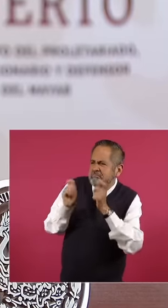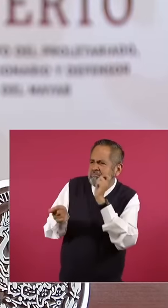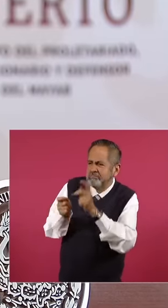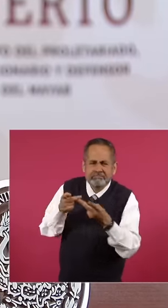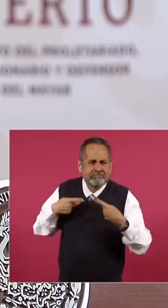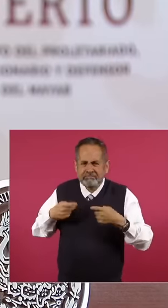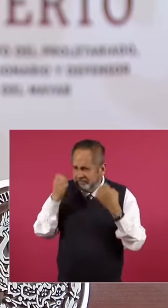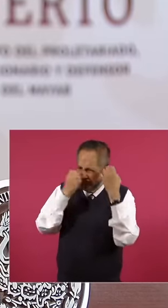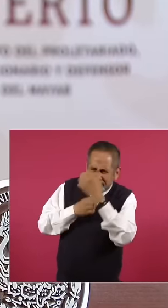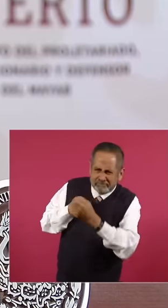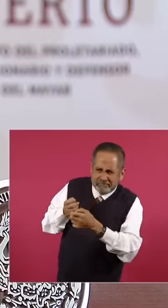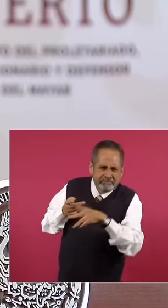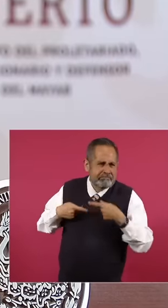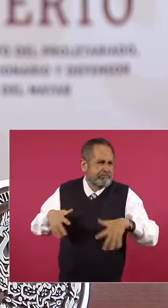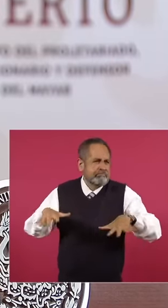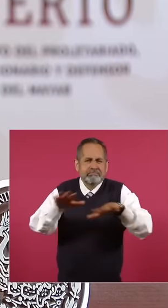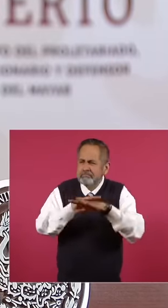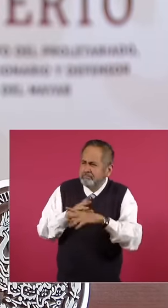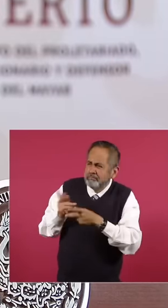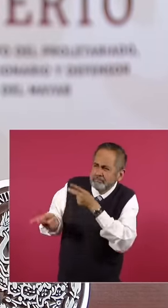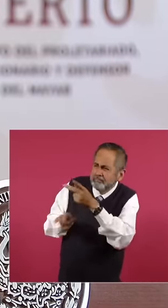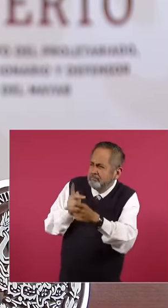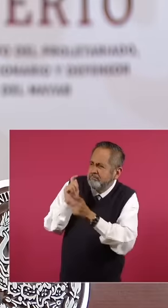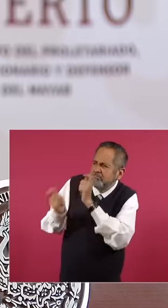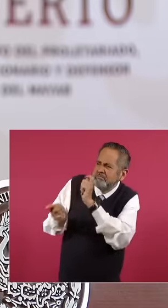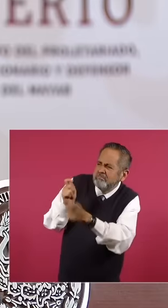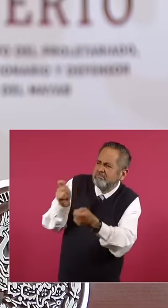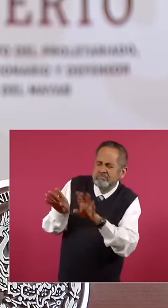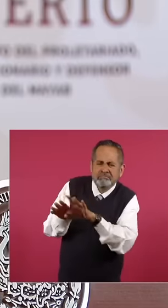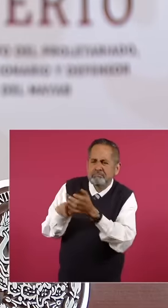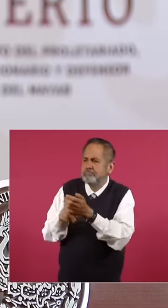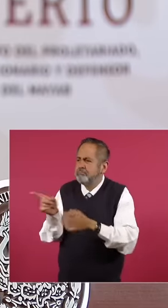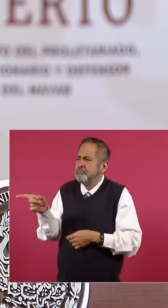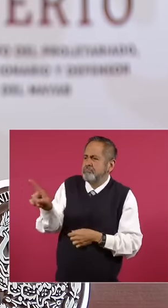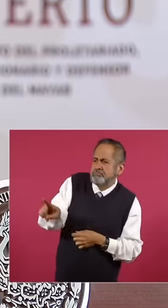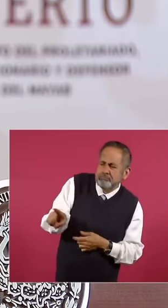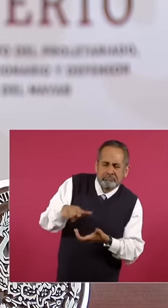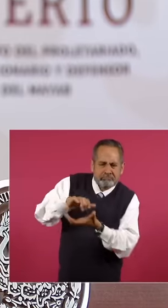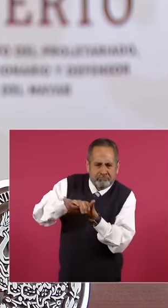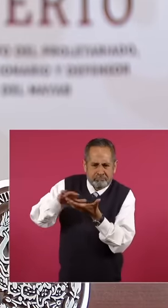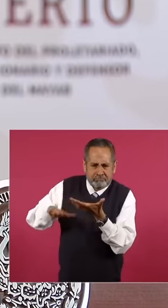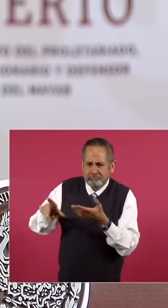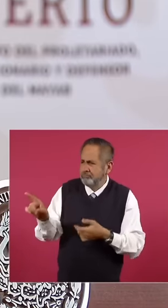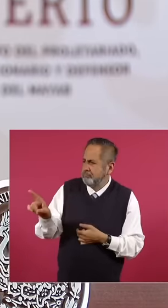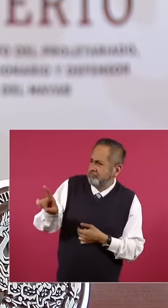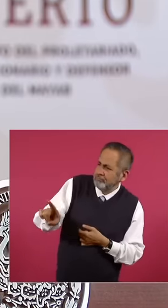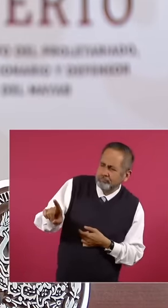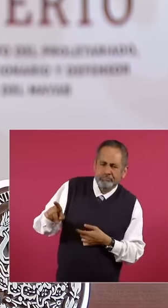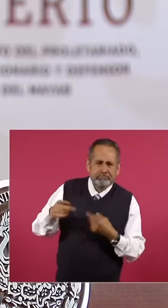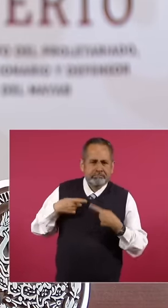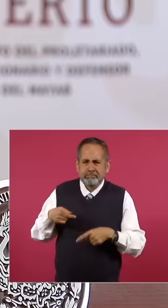of the people in general to know what role the person who is accompanying that president plays. And